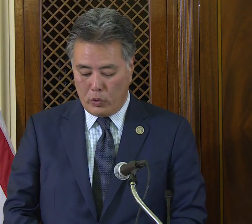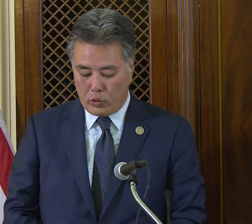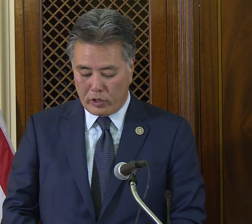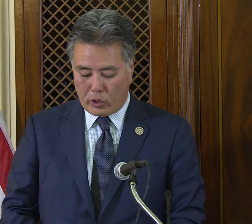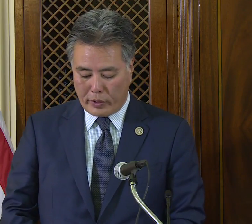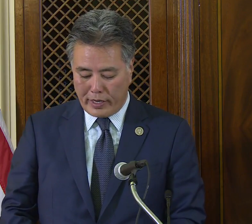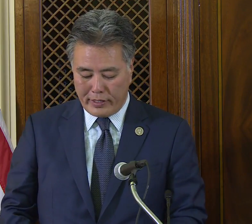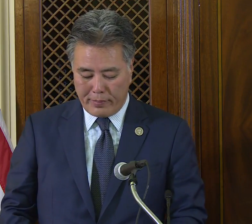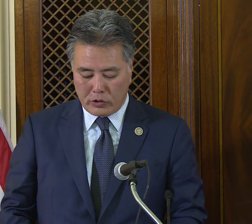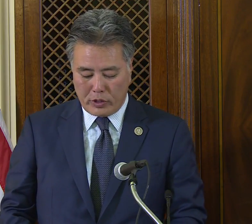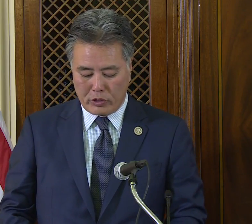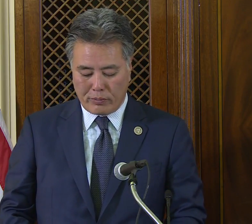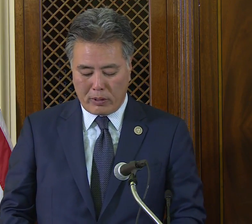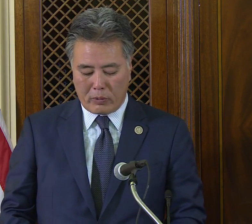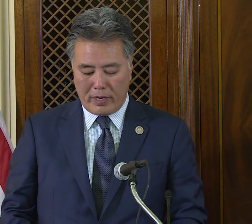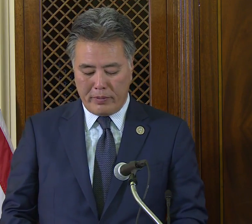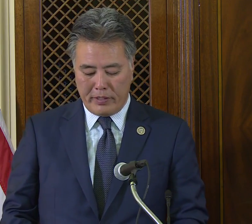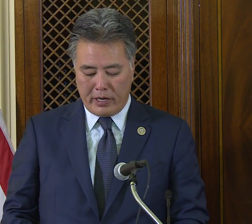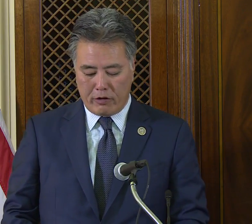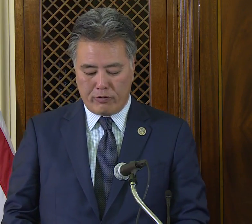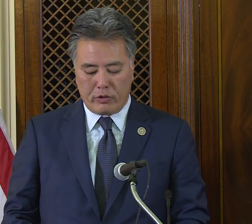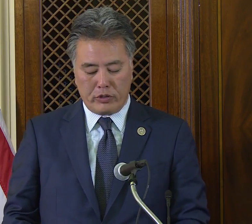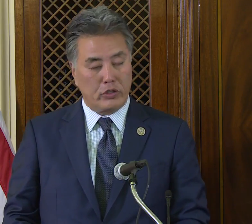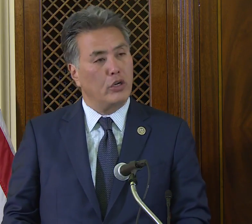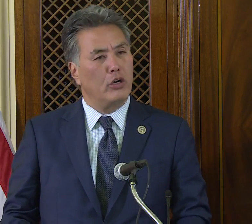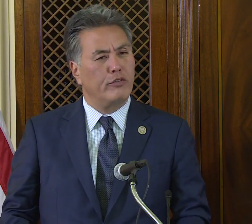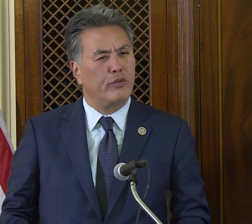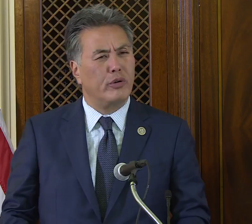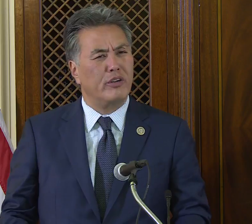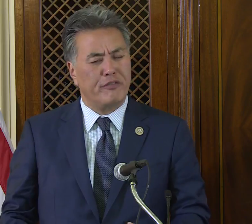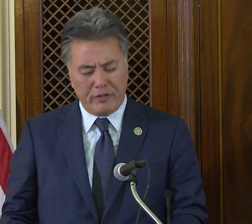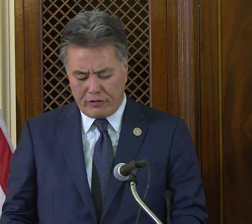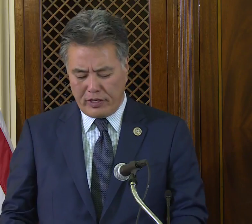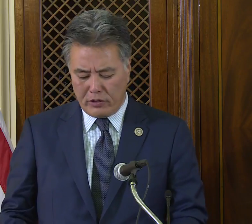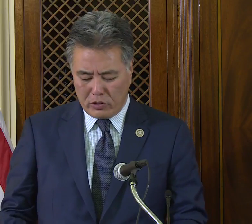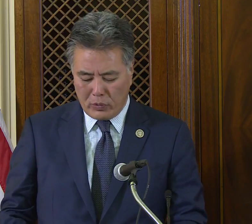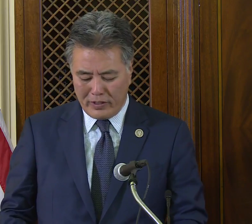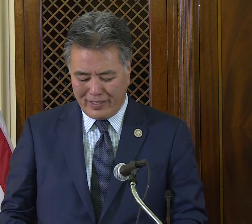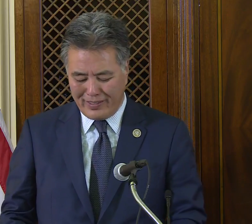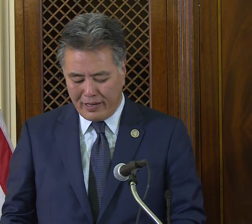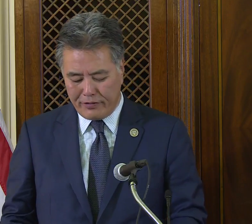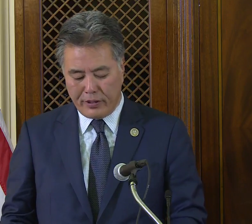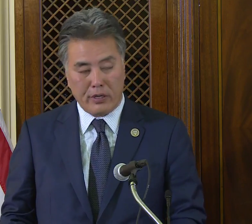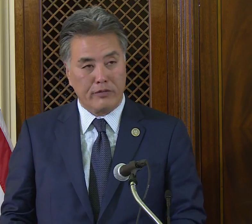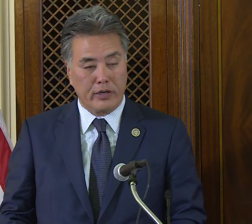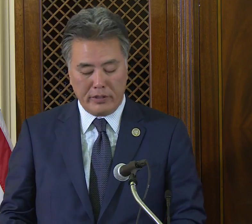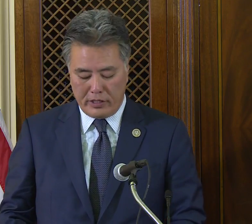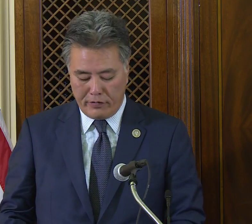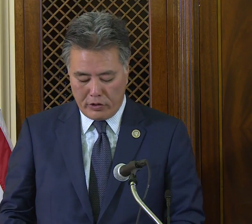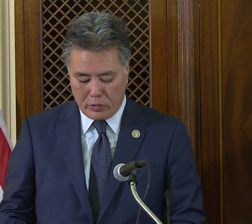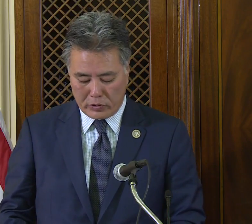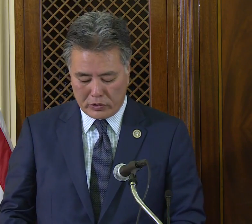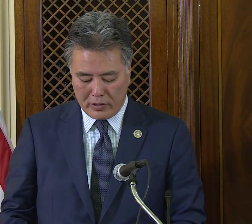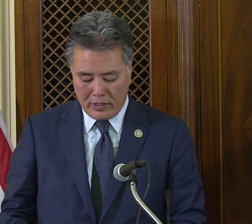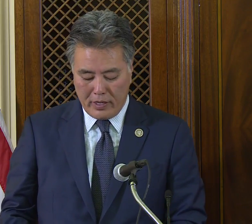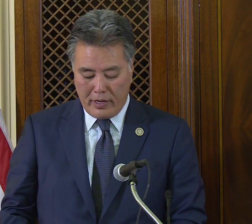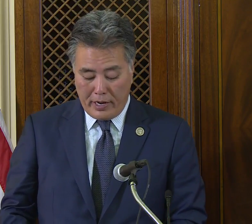which would create a demonstration program in the Air Force for 15 to 20 deaf and hard of hearing individuals.